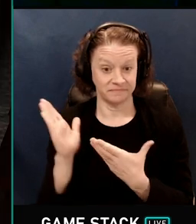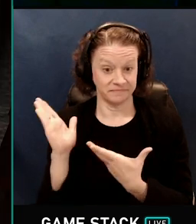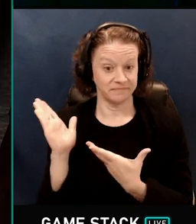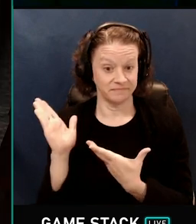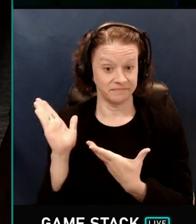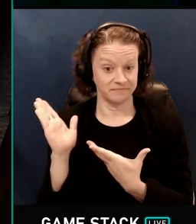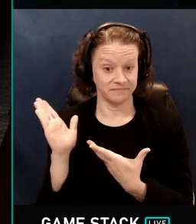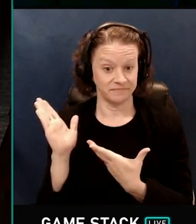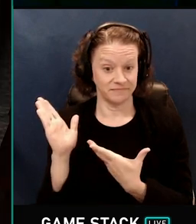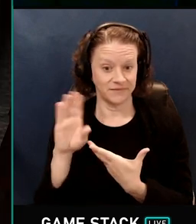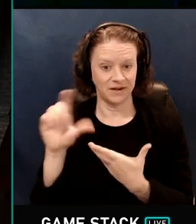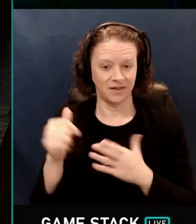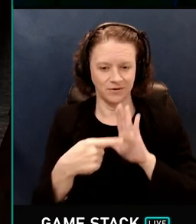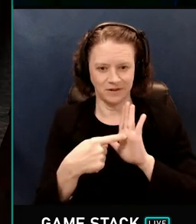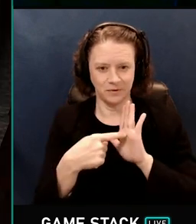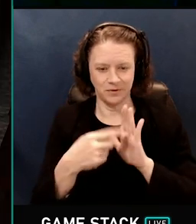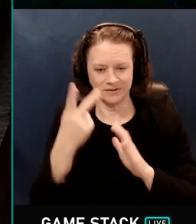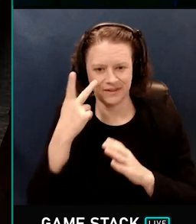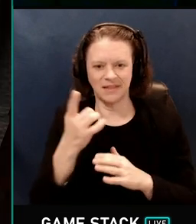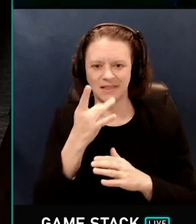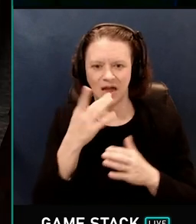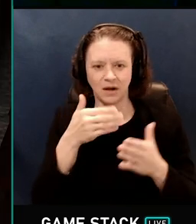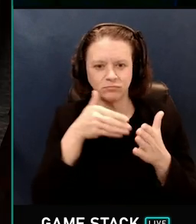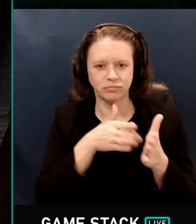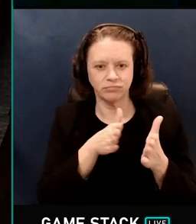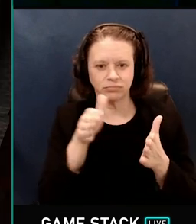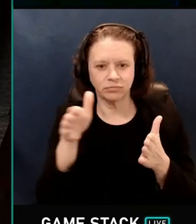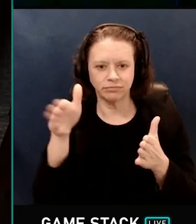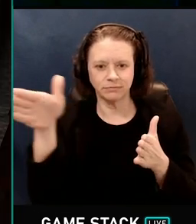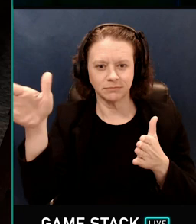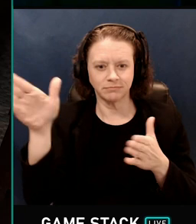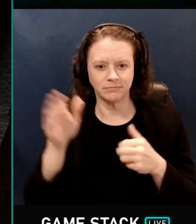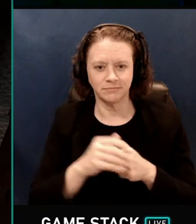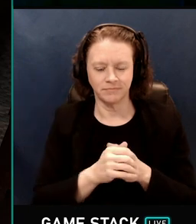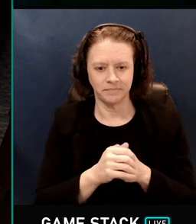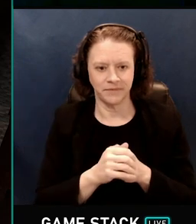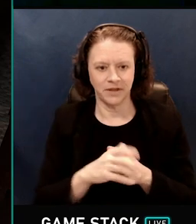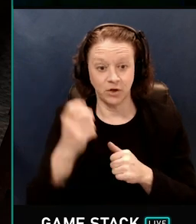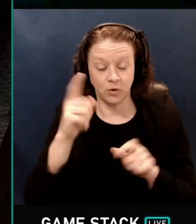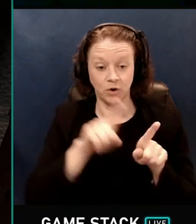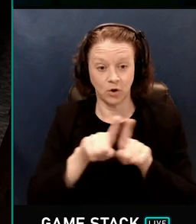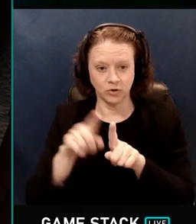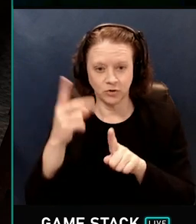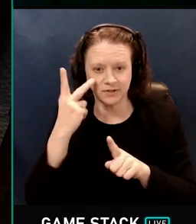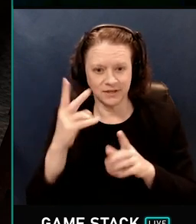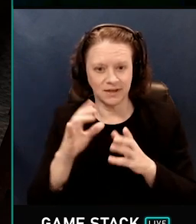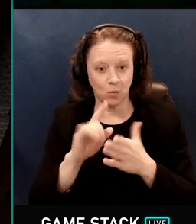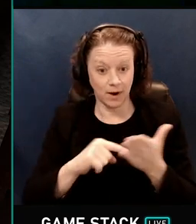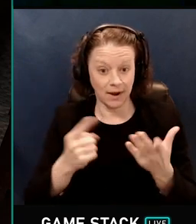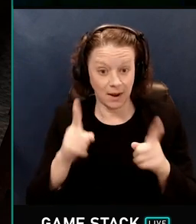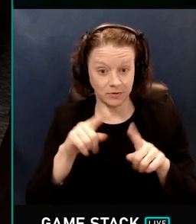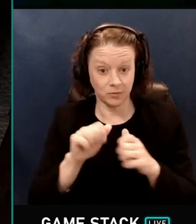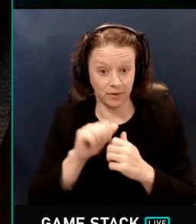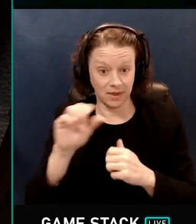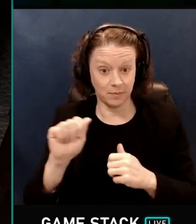And here's another example where you can see light bouncing. You can also see the opposite of ambient occlusion as well.